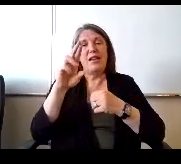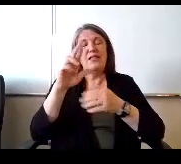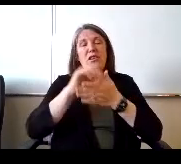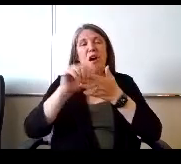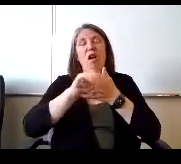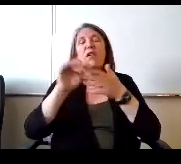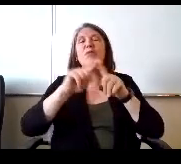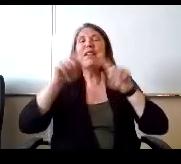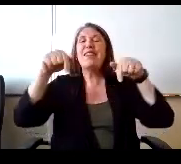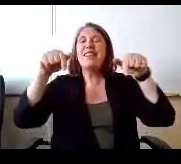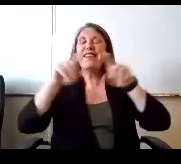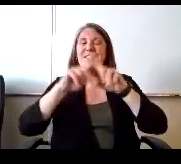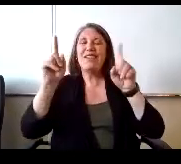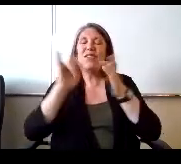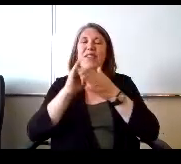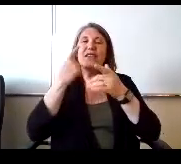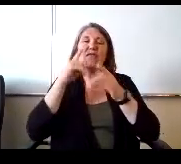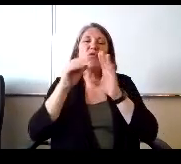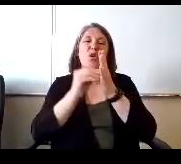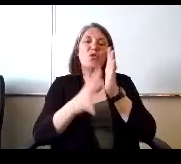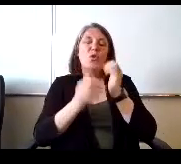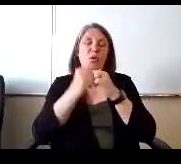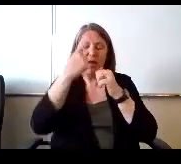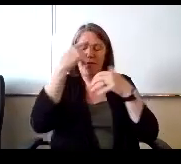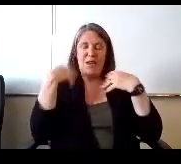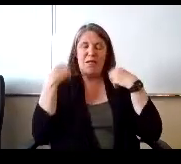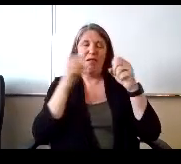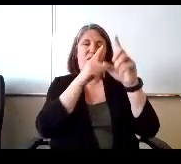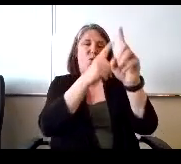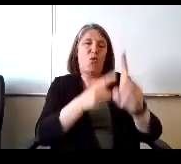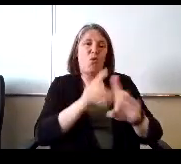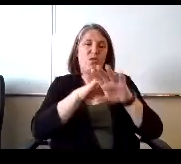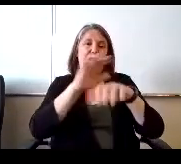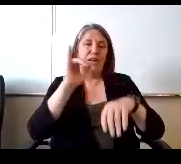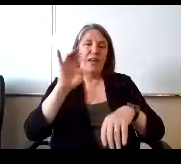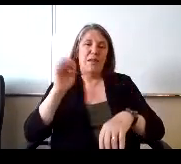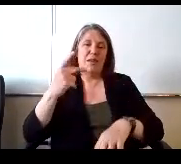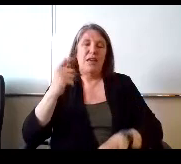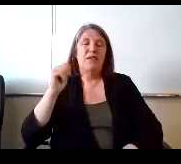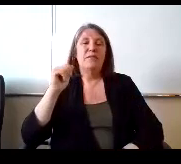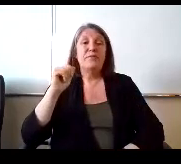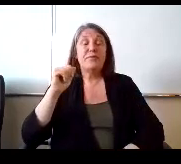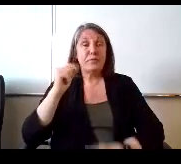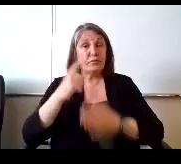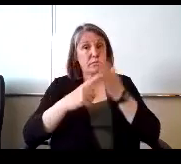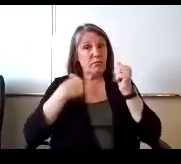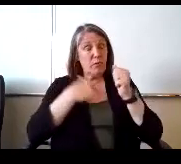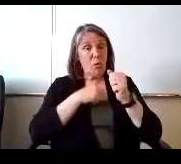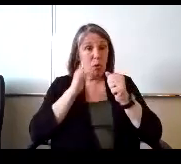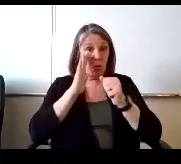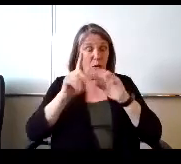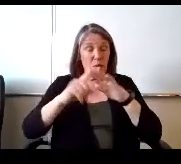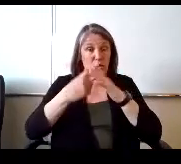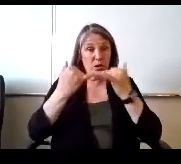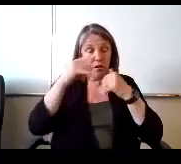This is for students with mental health goals on their iep's what we are going to start this summer.